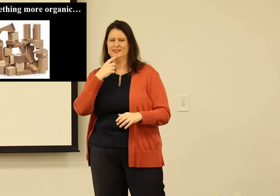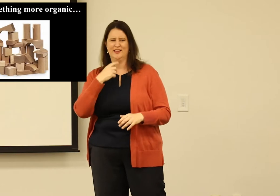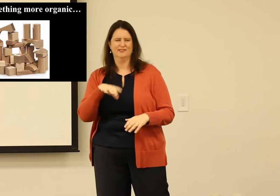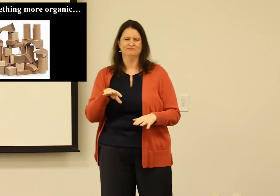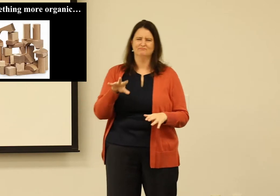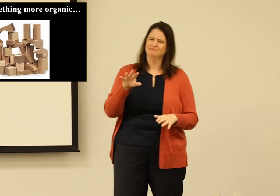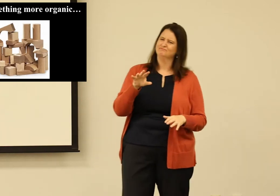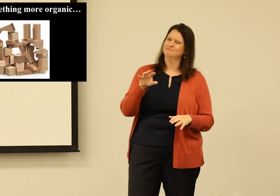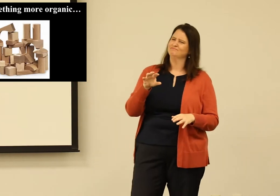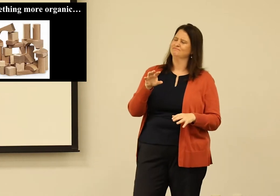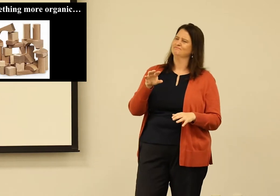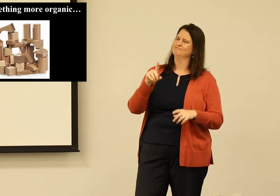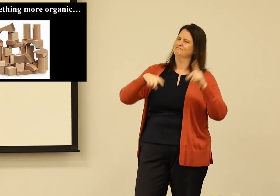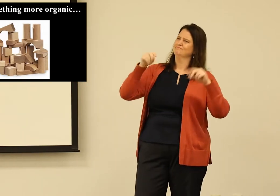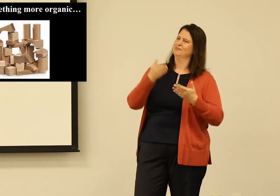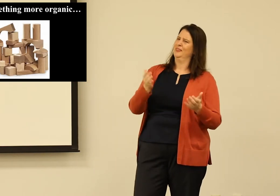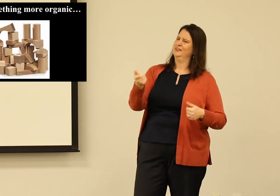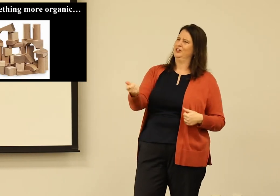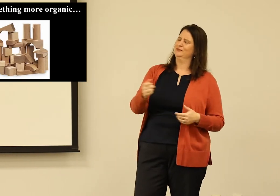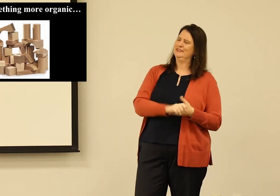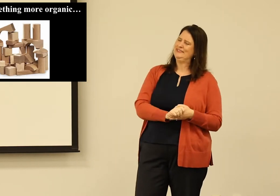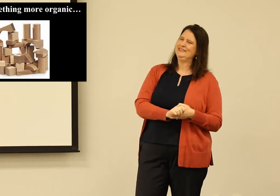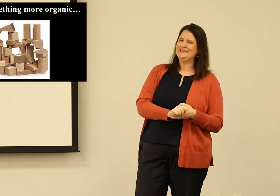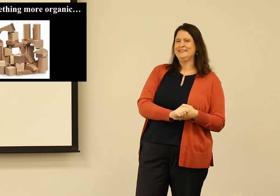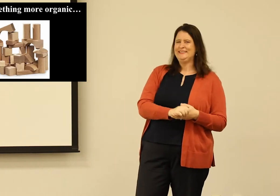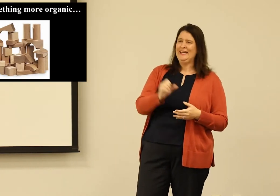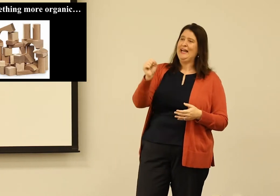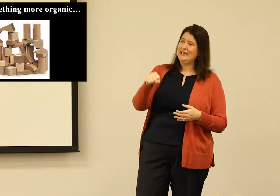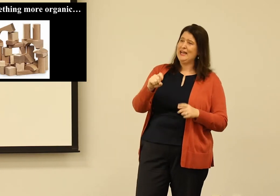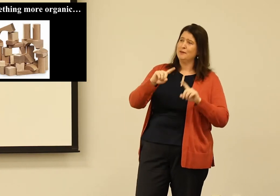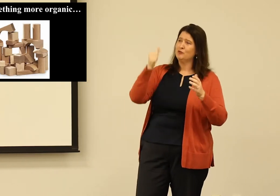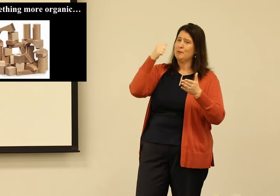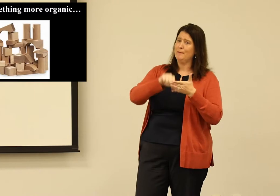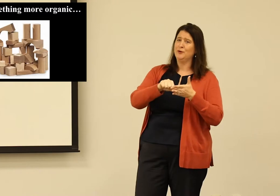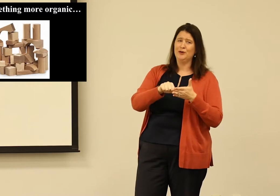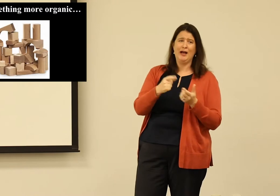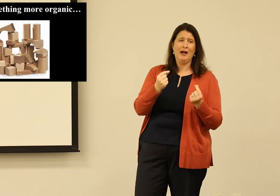So when people see my CV, they say "That's a variety of things here." I say,